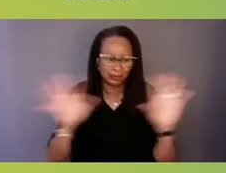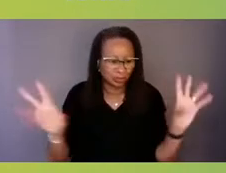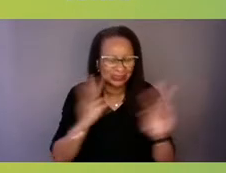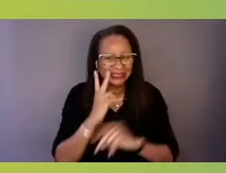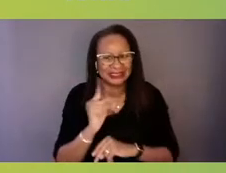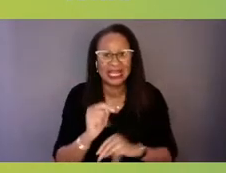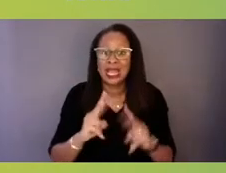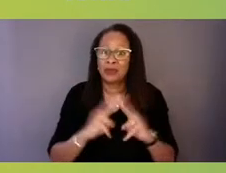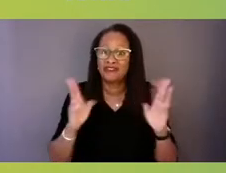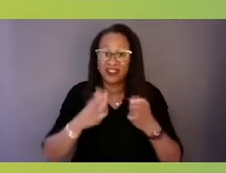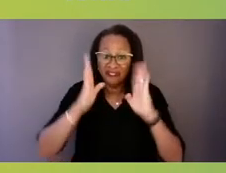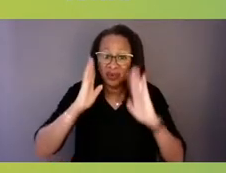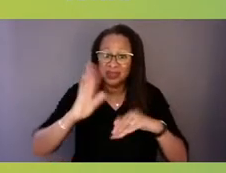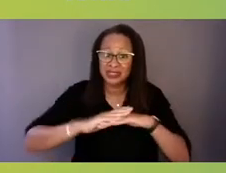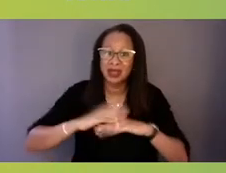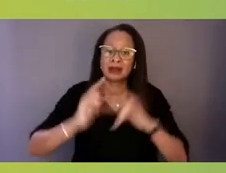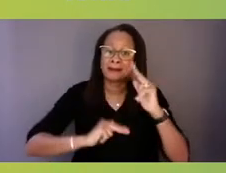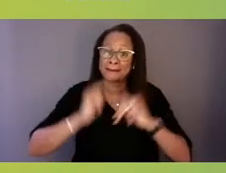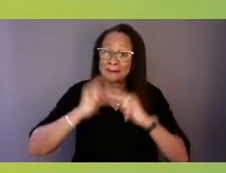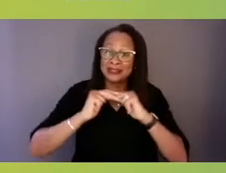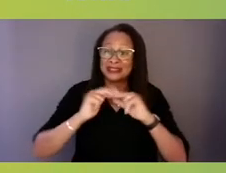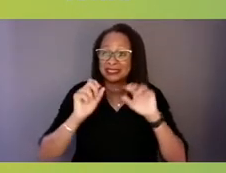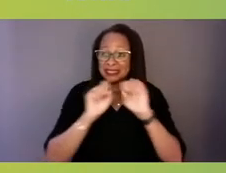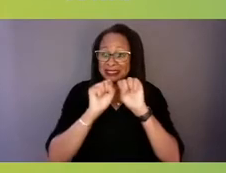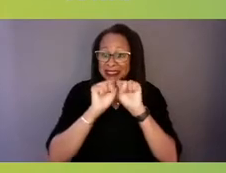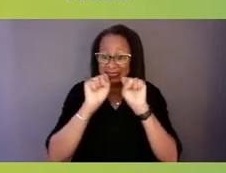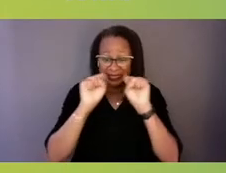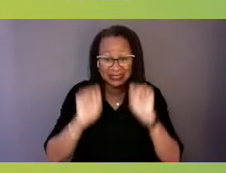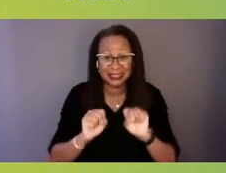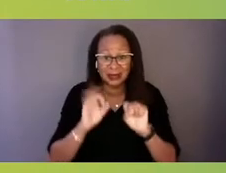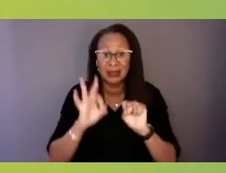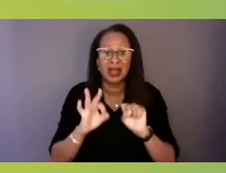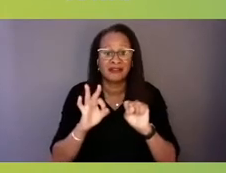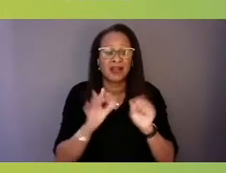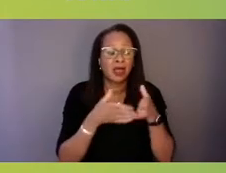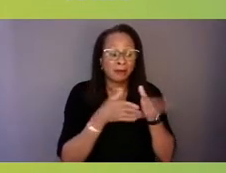on building a system of entities, public and private working together,